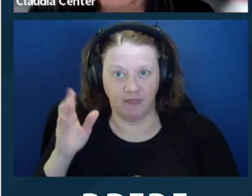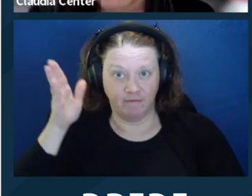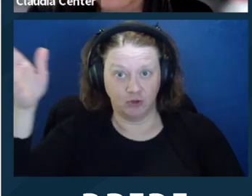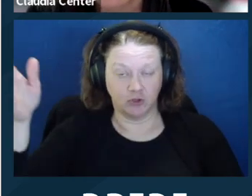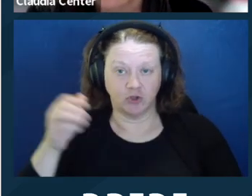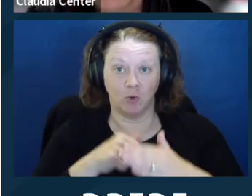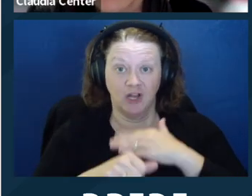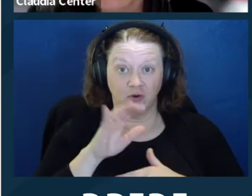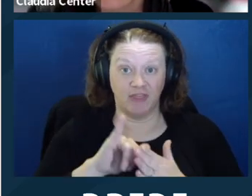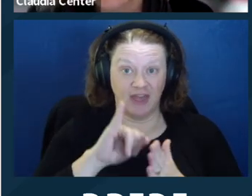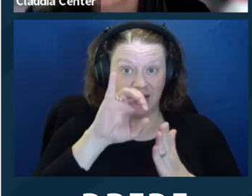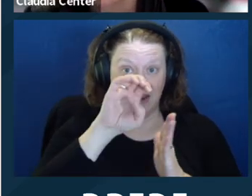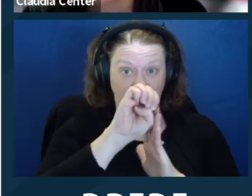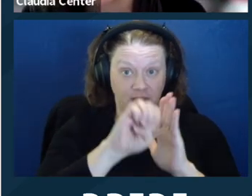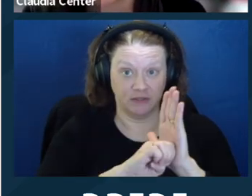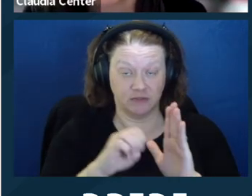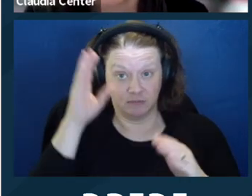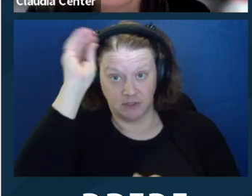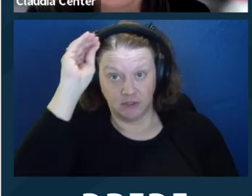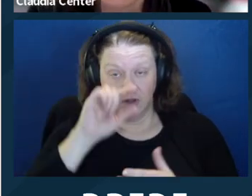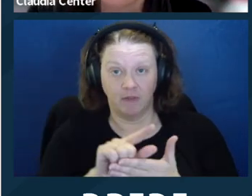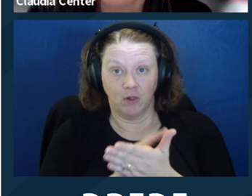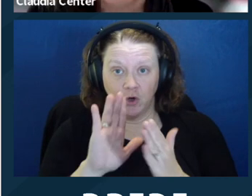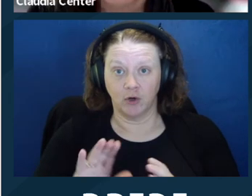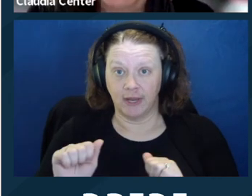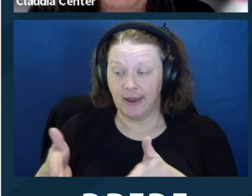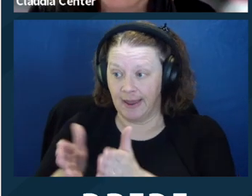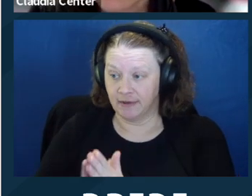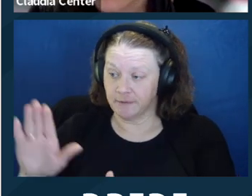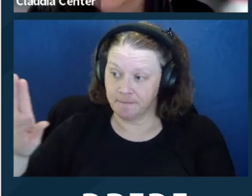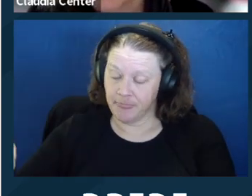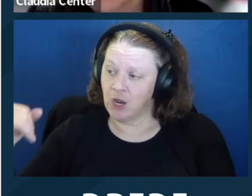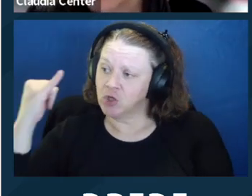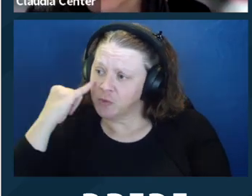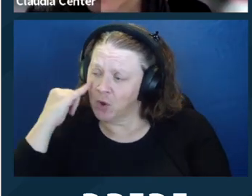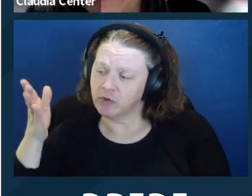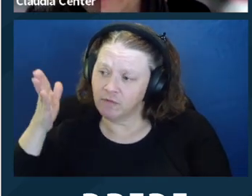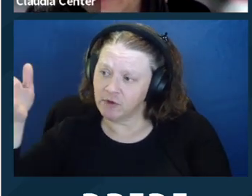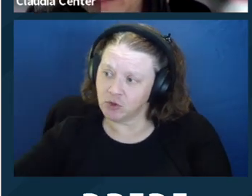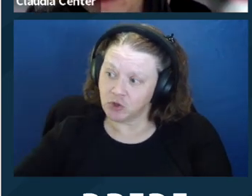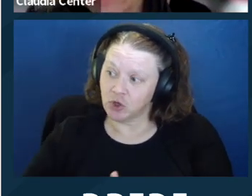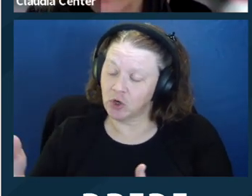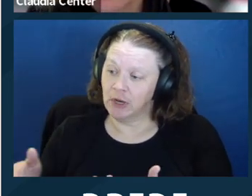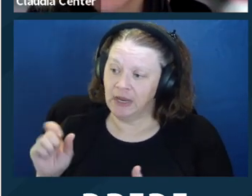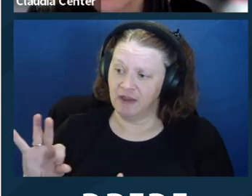the future, if I, lawyer, think you, client, have diminished capacity and you're exposed